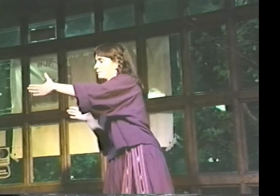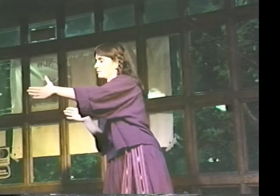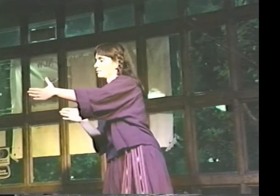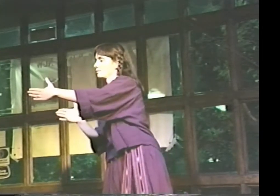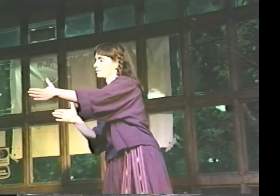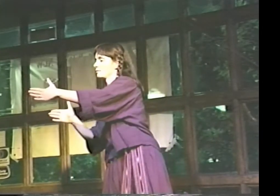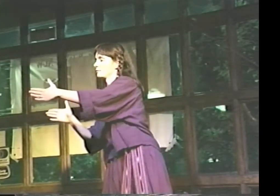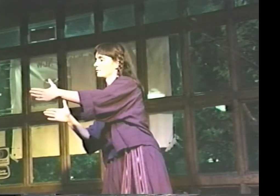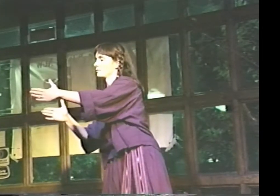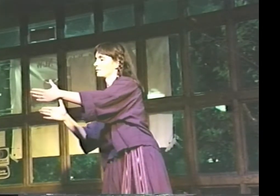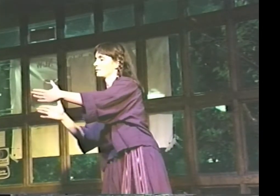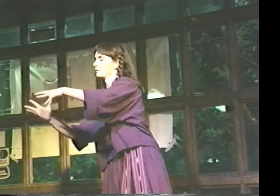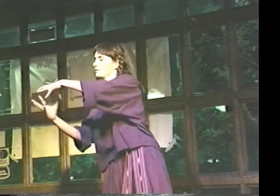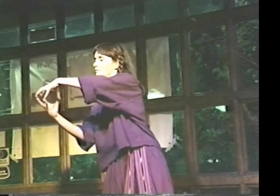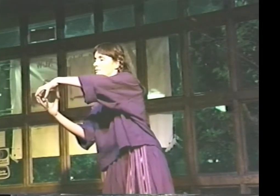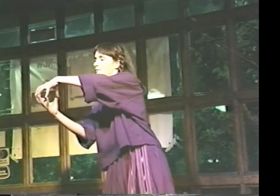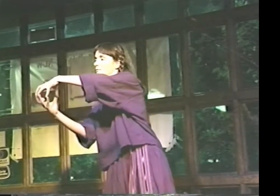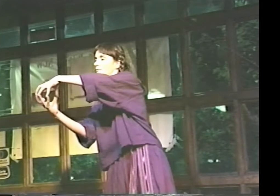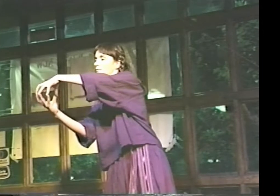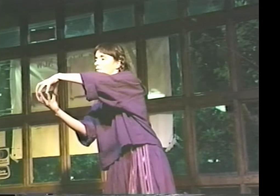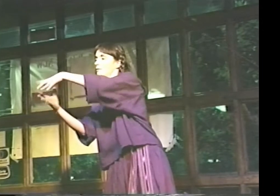"ROTATING ON ITS AXIS,